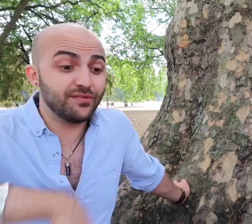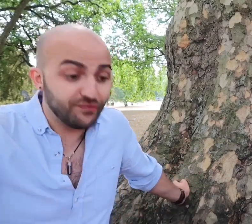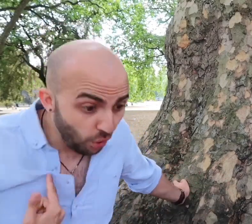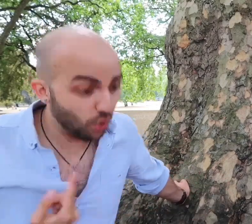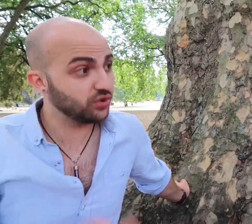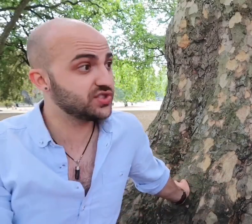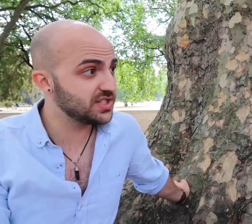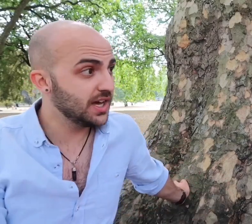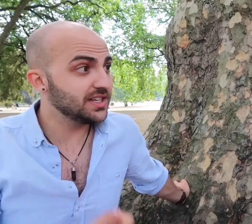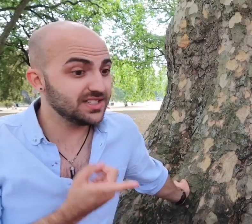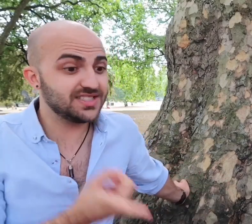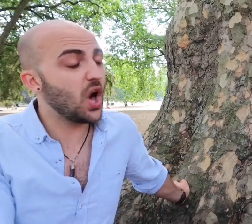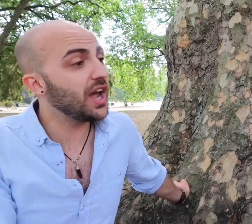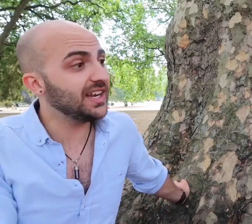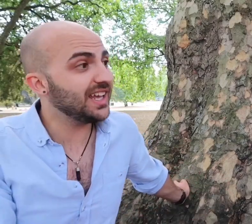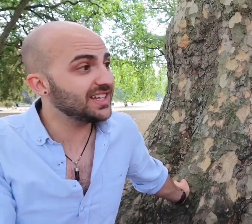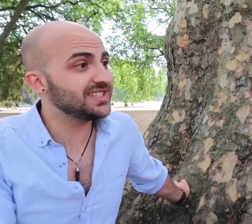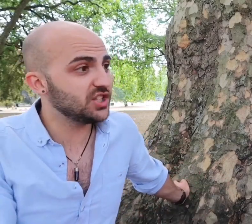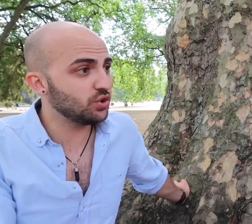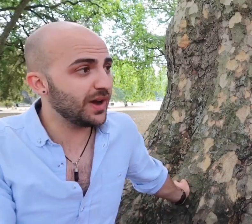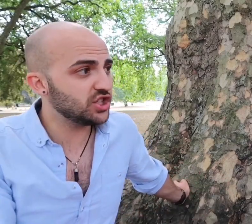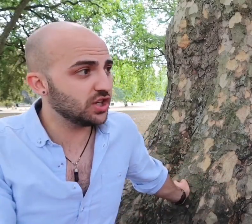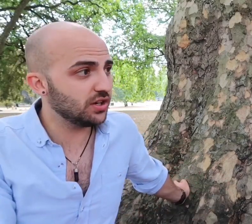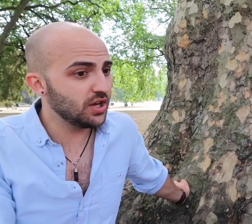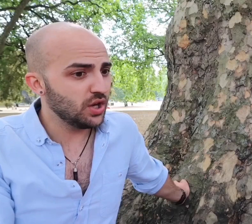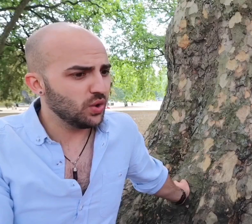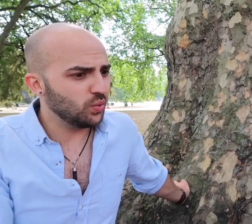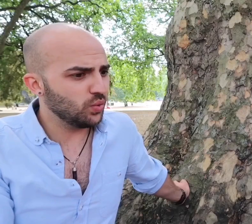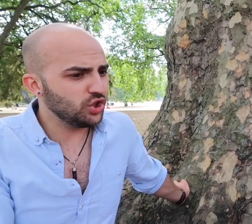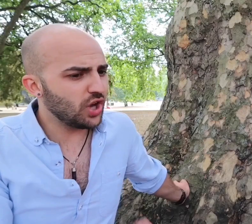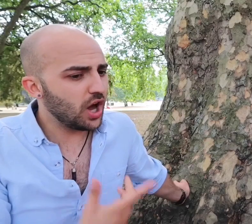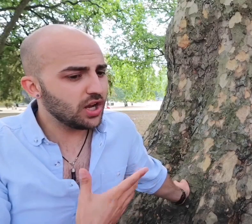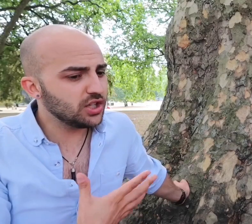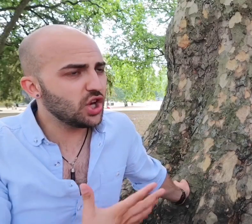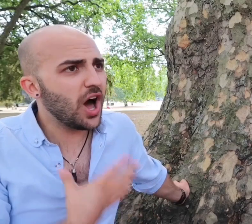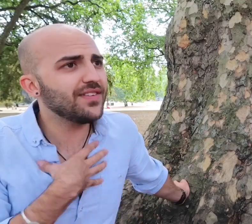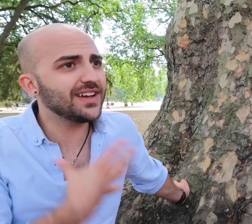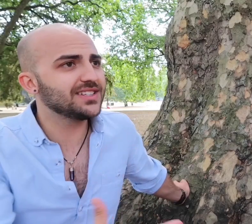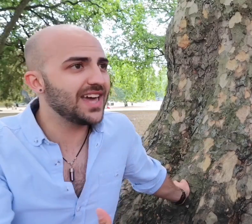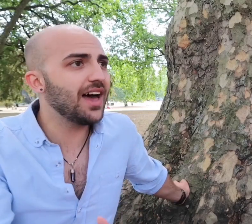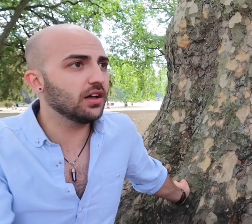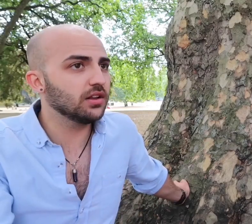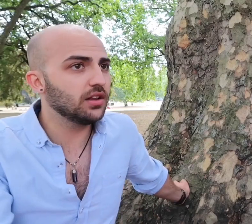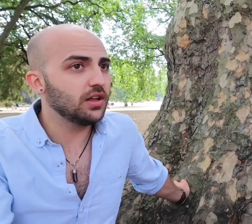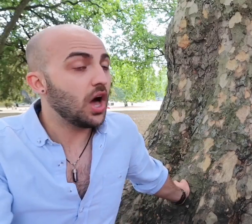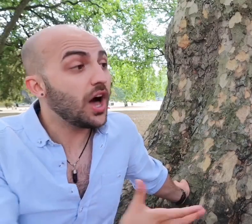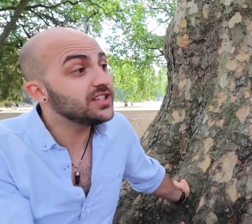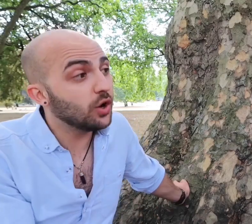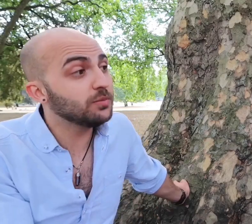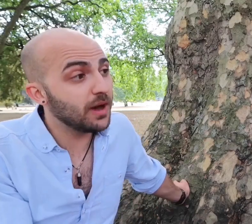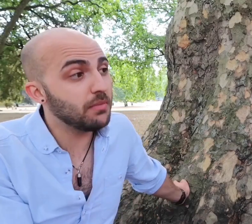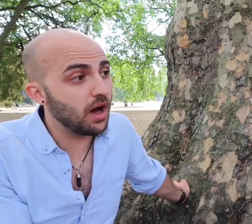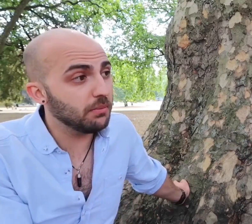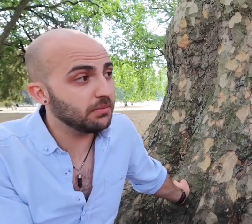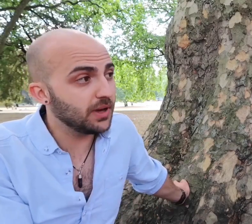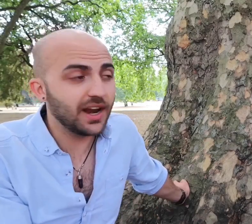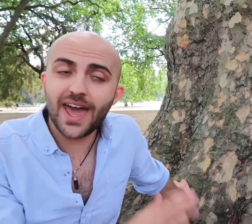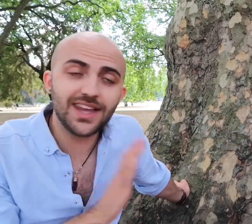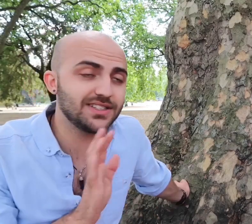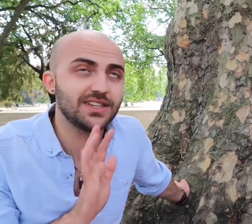forced to sign in a situation. I've had to tell, I told my mum and I hate to